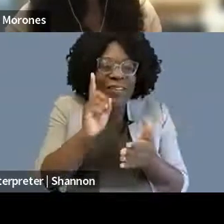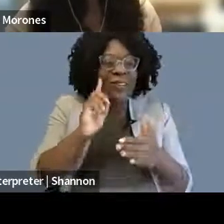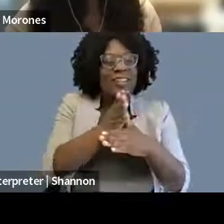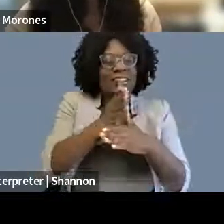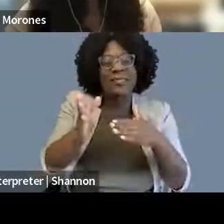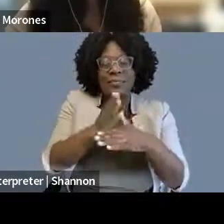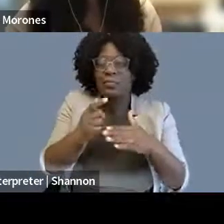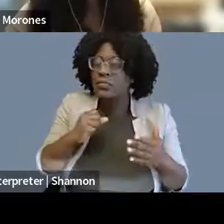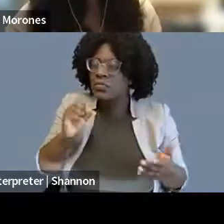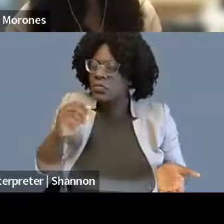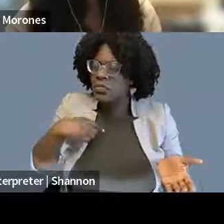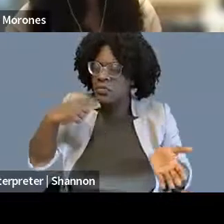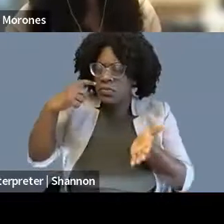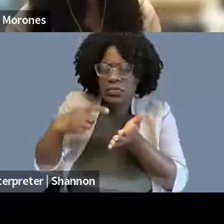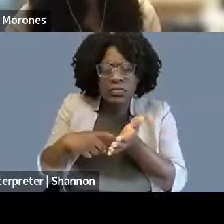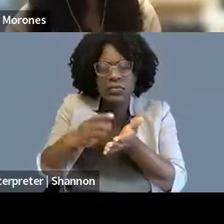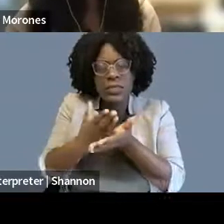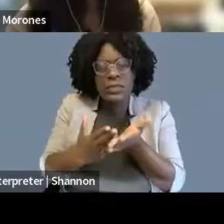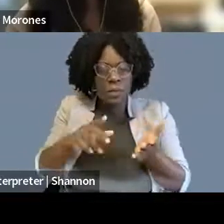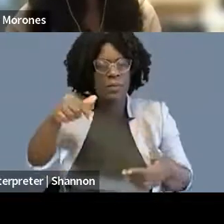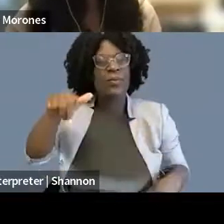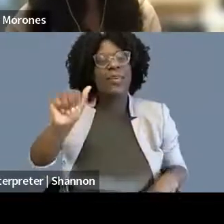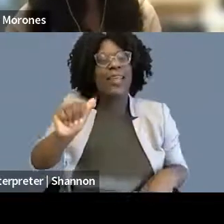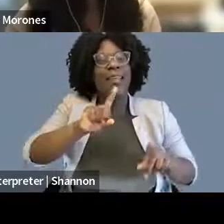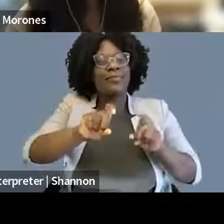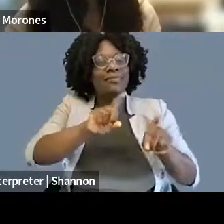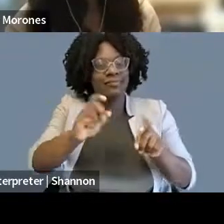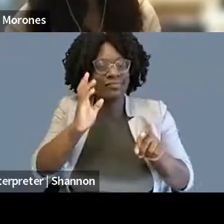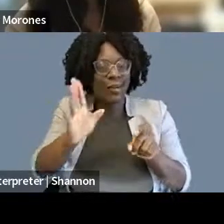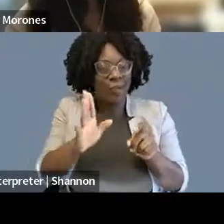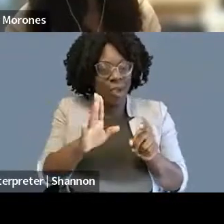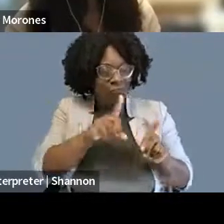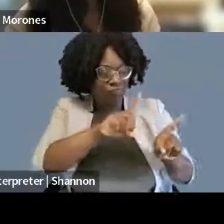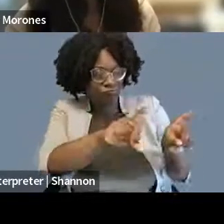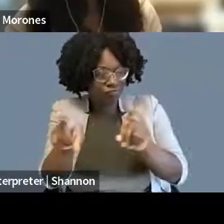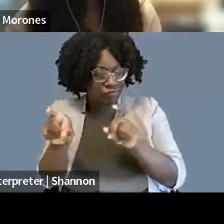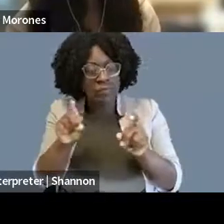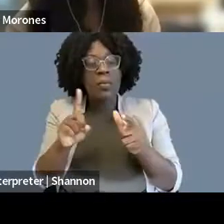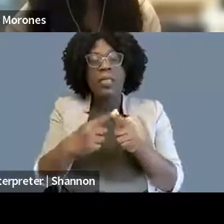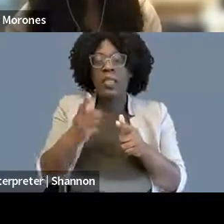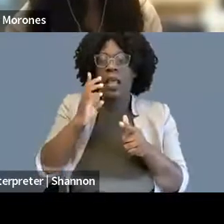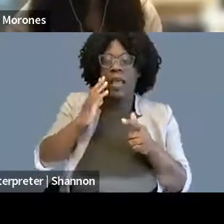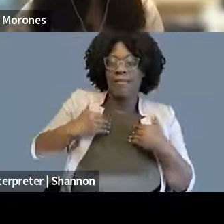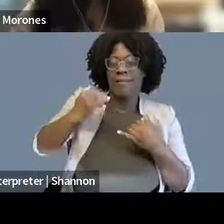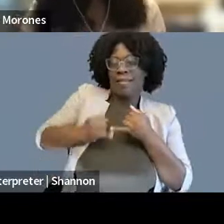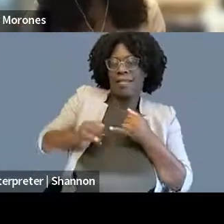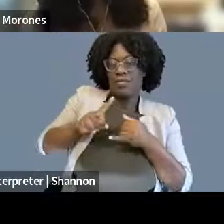and the Q&A that I wanna just throw in and then we're gonna, I'll close with our final question, which is sort of offering a piece of advice.